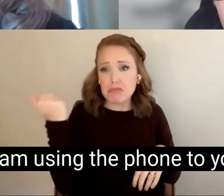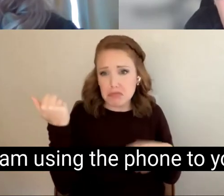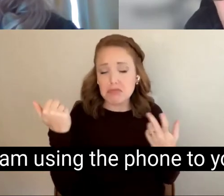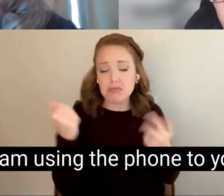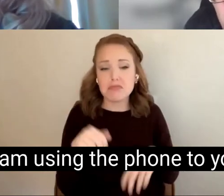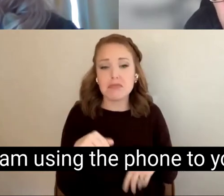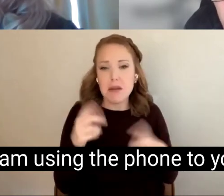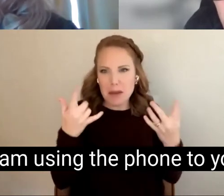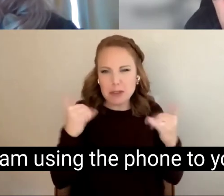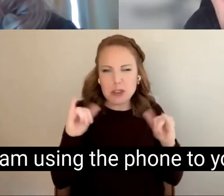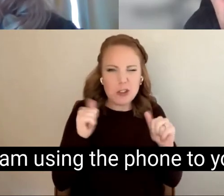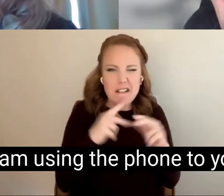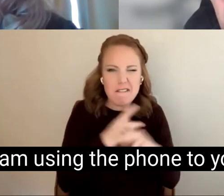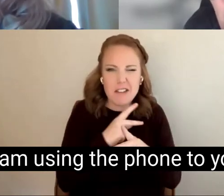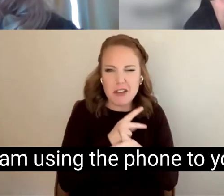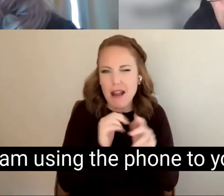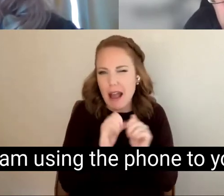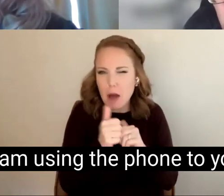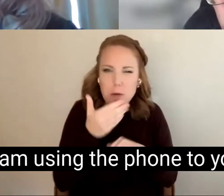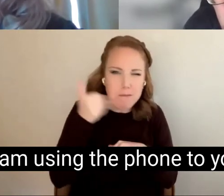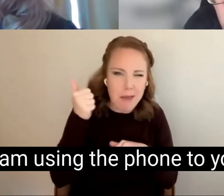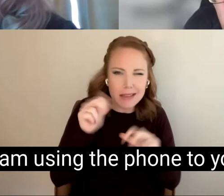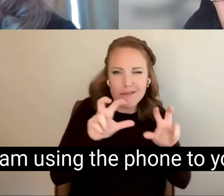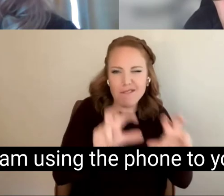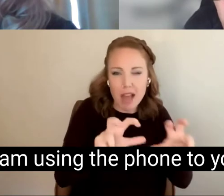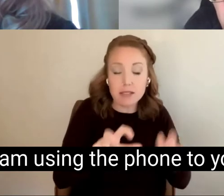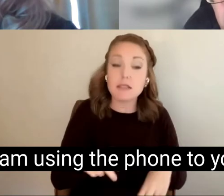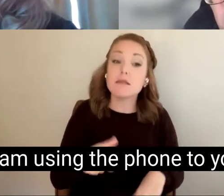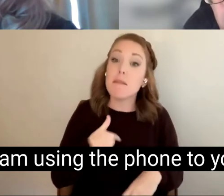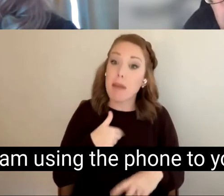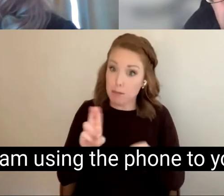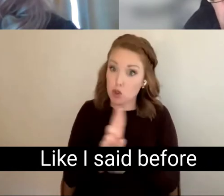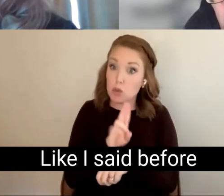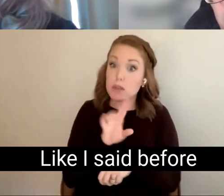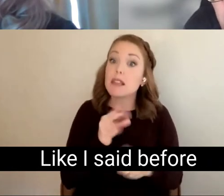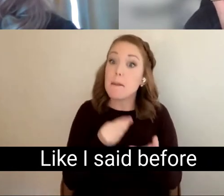I am using the phone to you. Like I said before